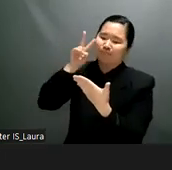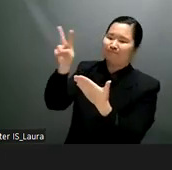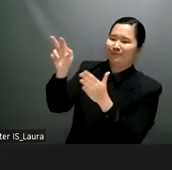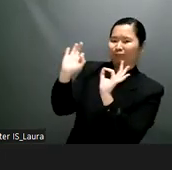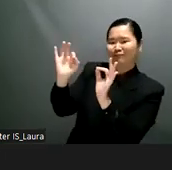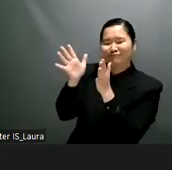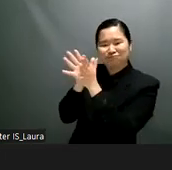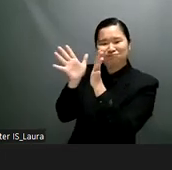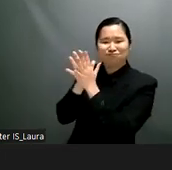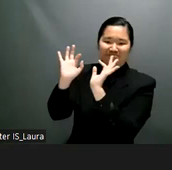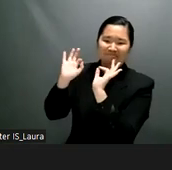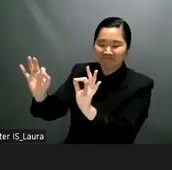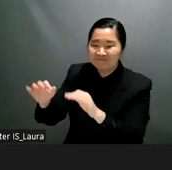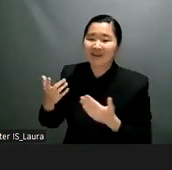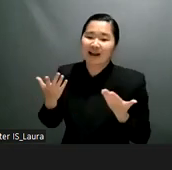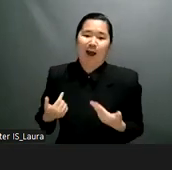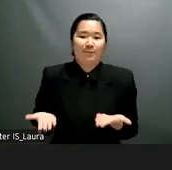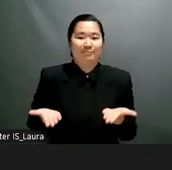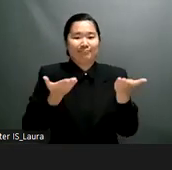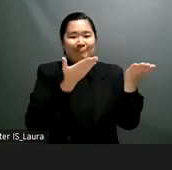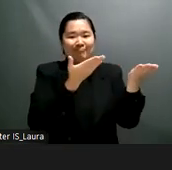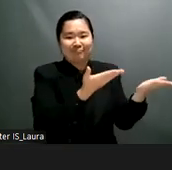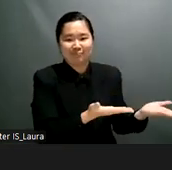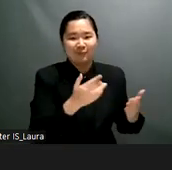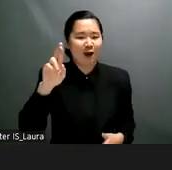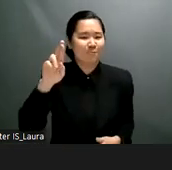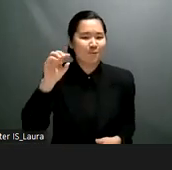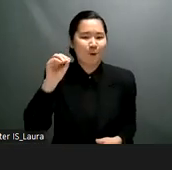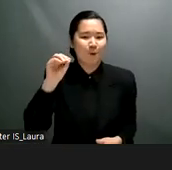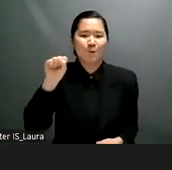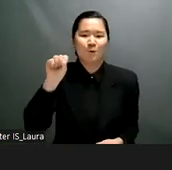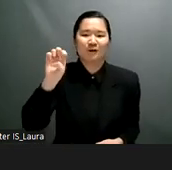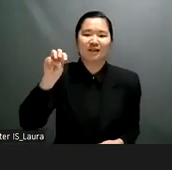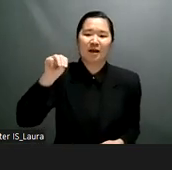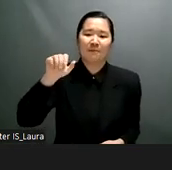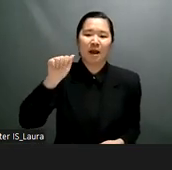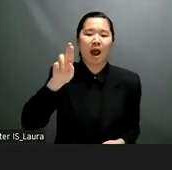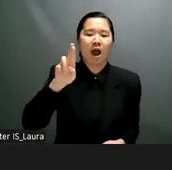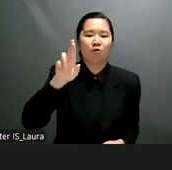fellow she's a senior research fellow at the university of new south wales faculty of law